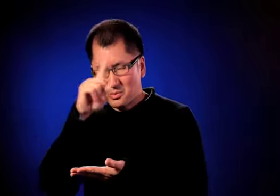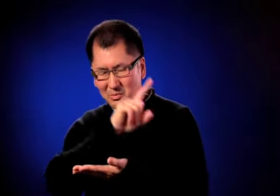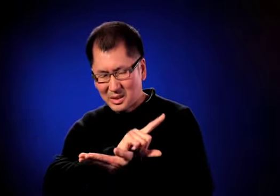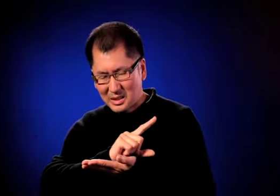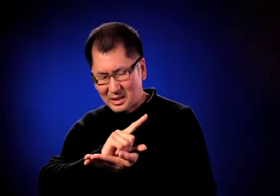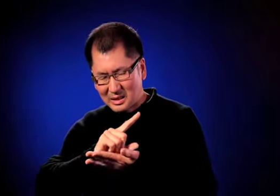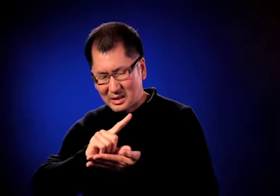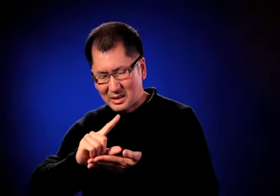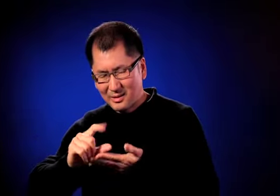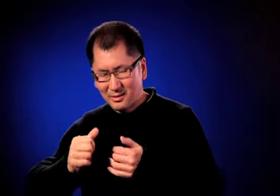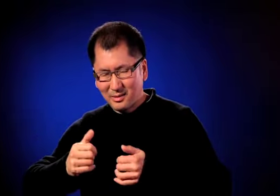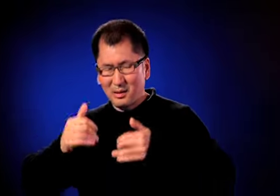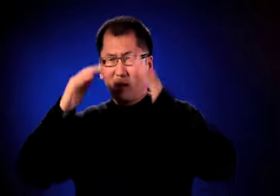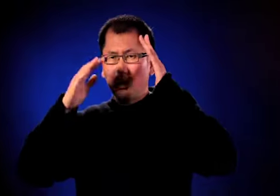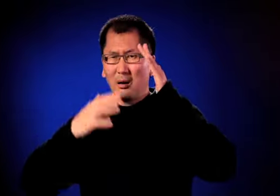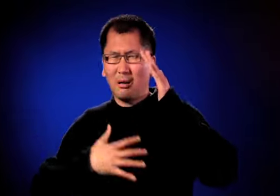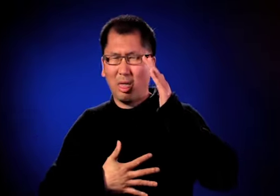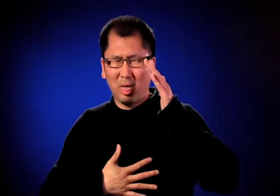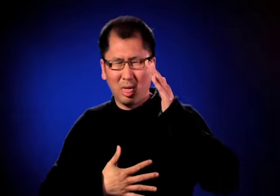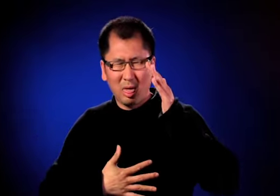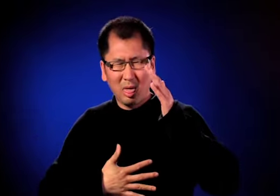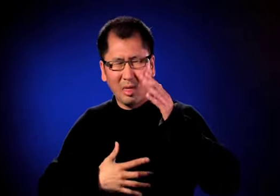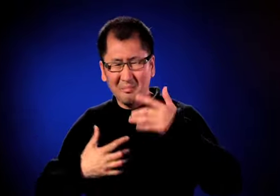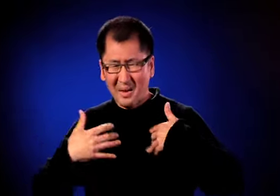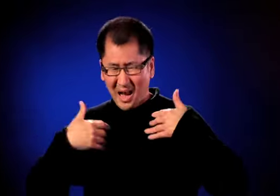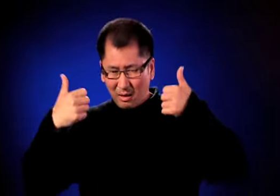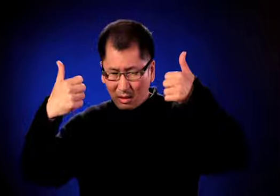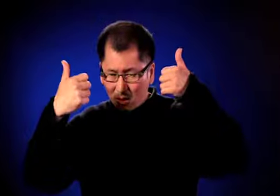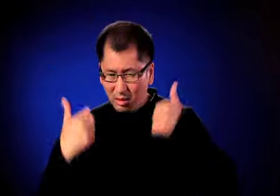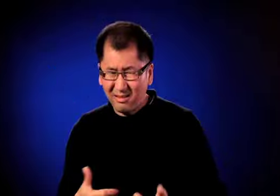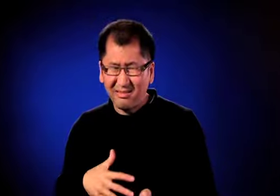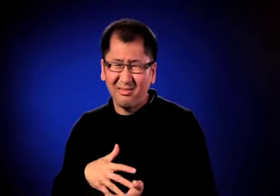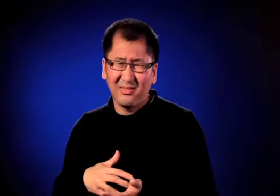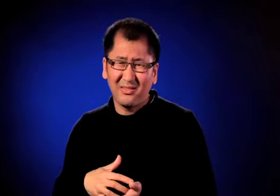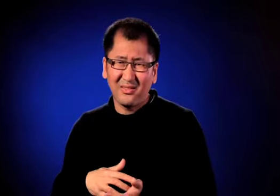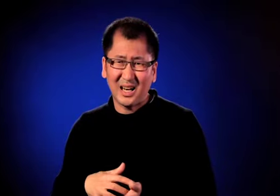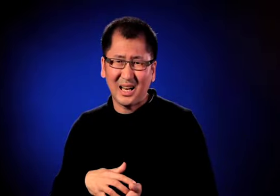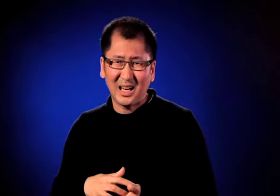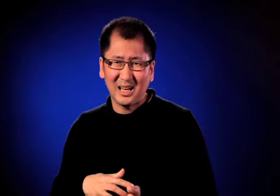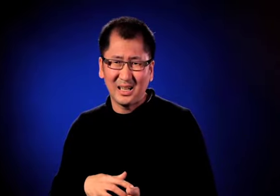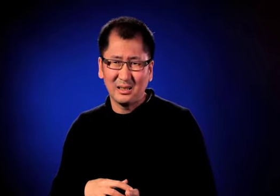I had to have surgery. I was unconscious for a week.